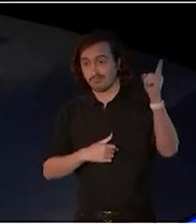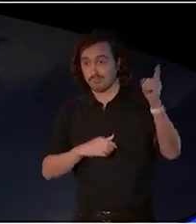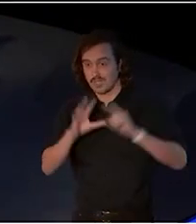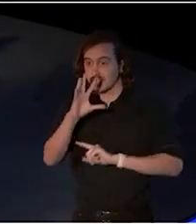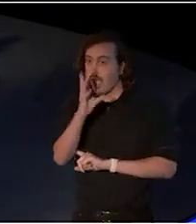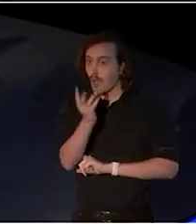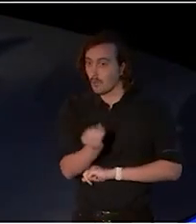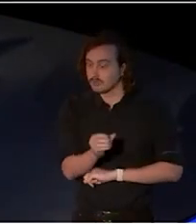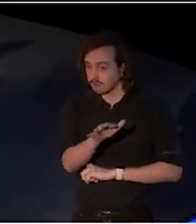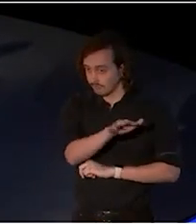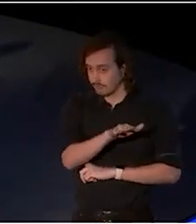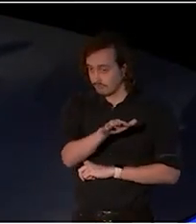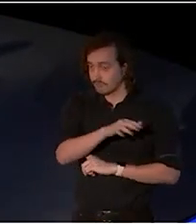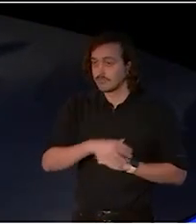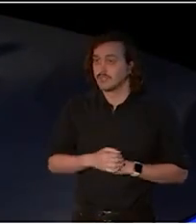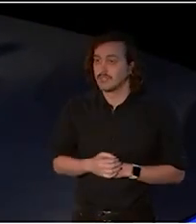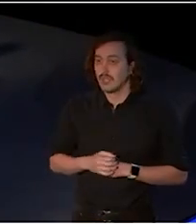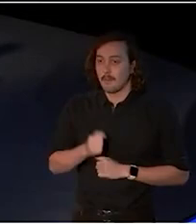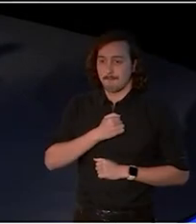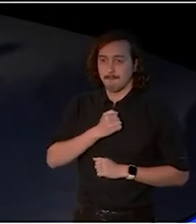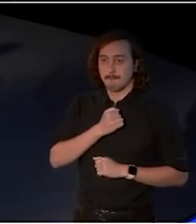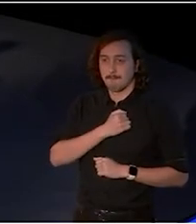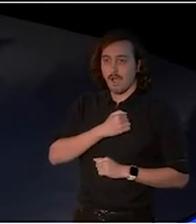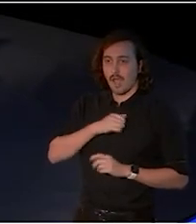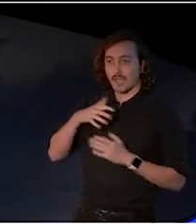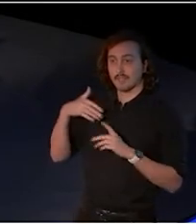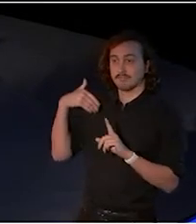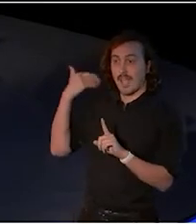and on behalf of my ancestors, the Yanyuwa, Bardi,